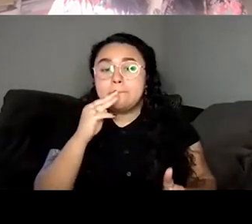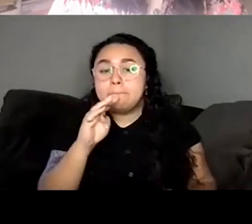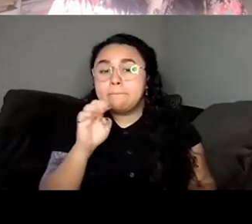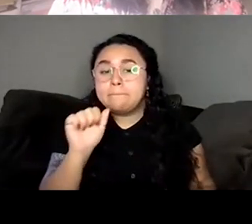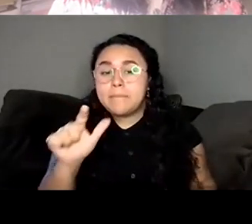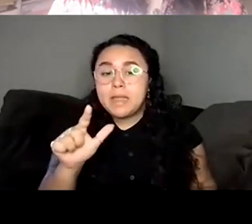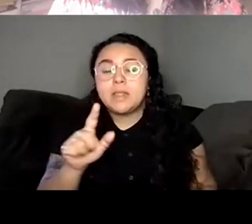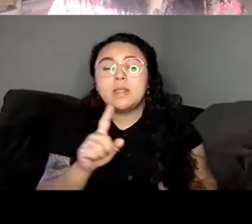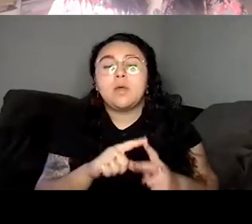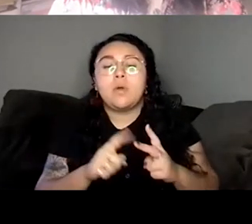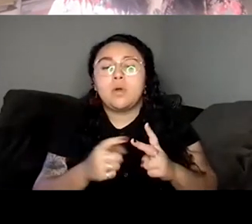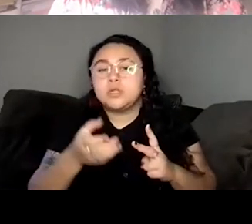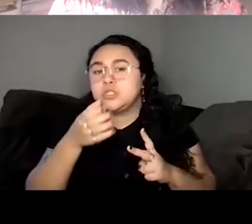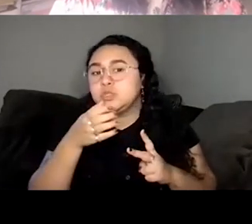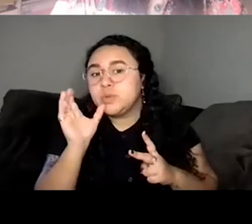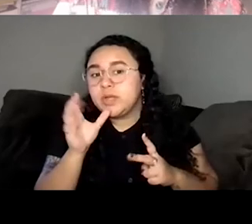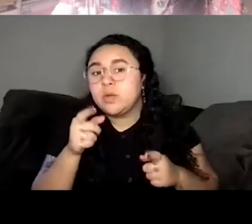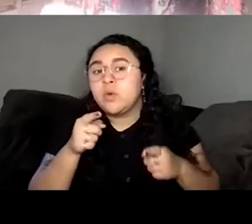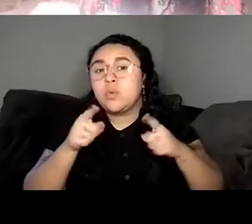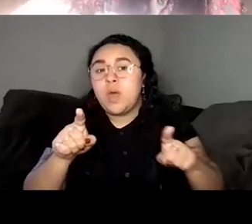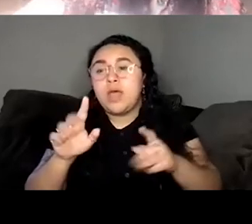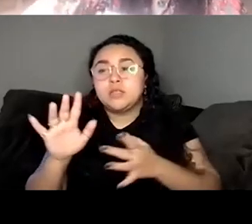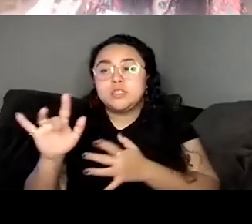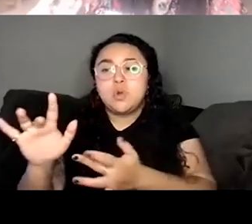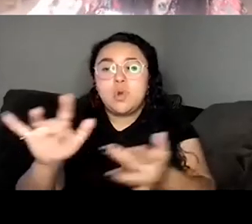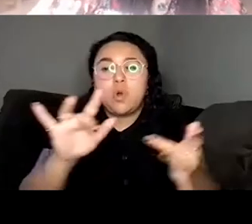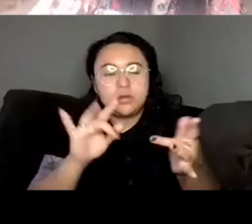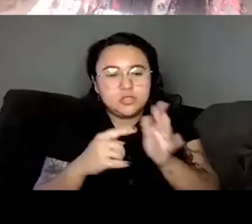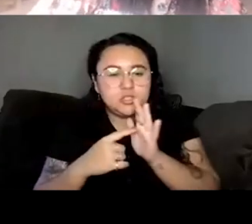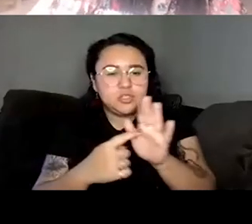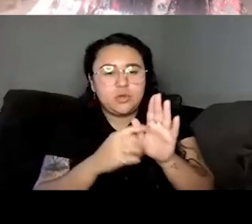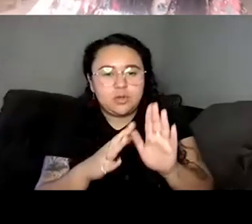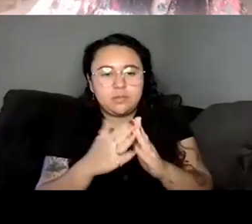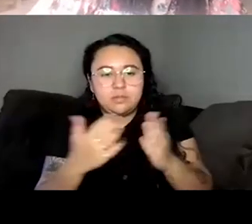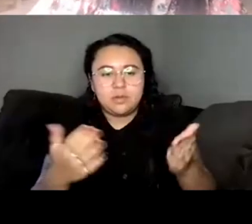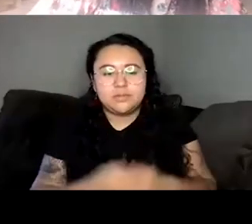Unknown Speaker Oh, what a good question. Um, I got to go